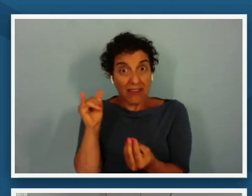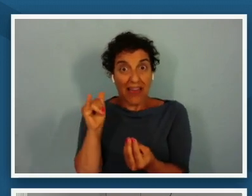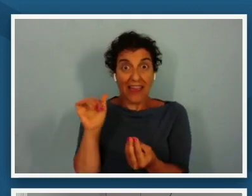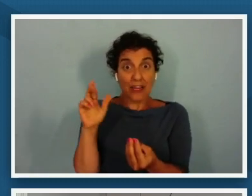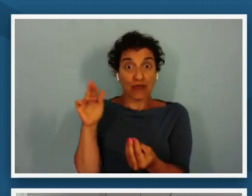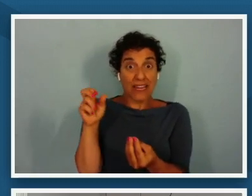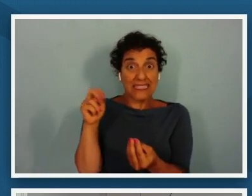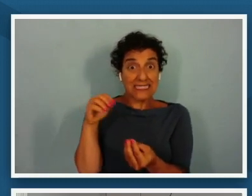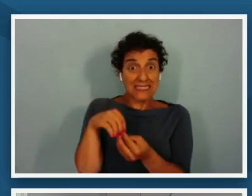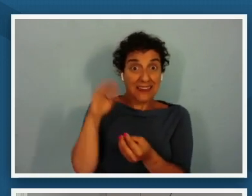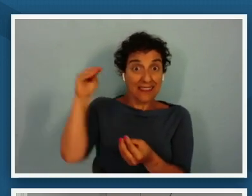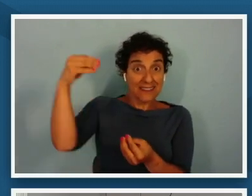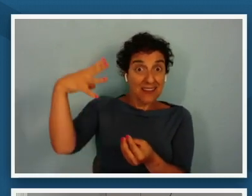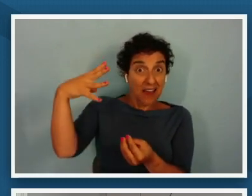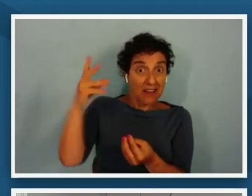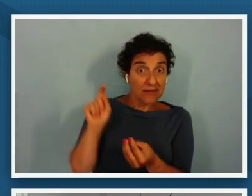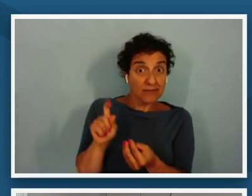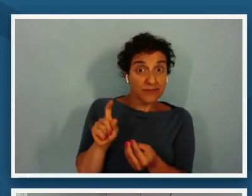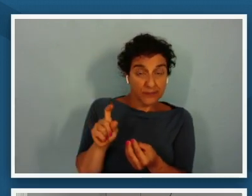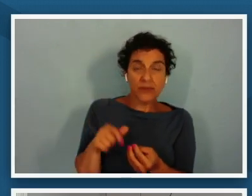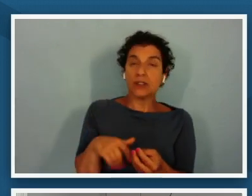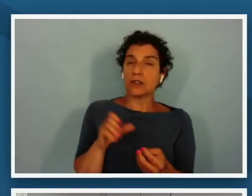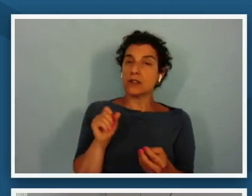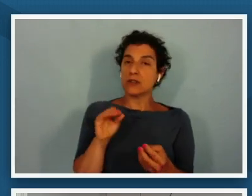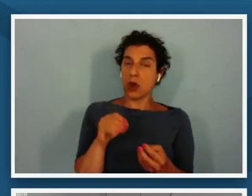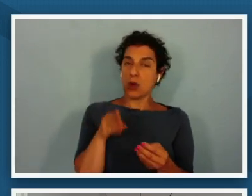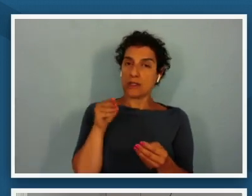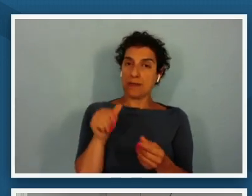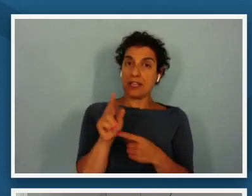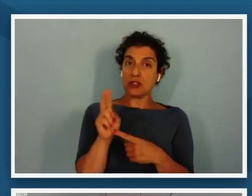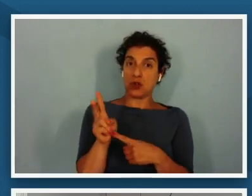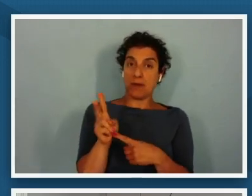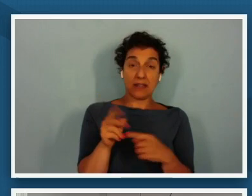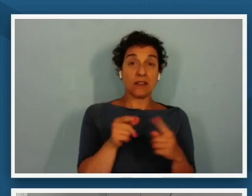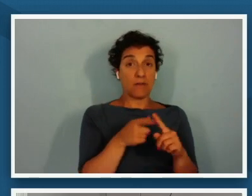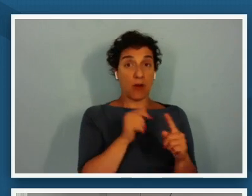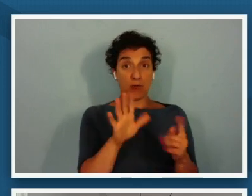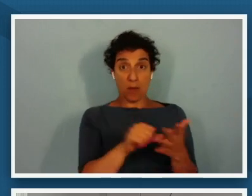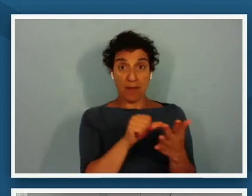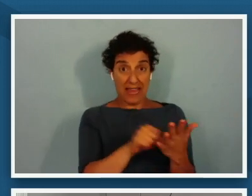so spend two minutes